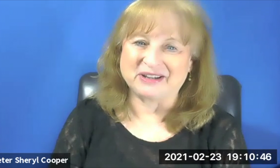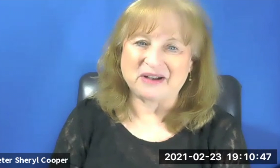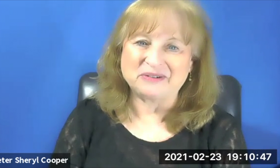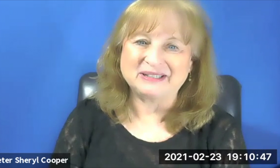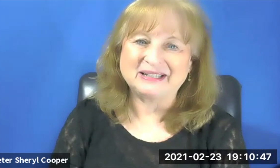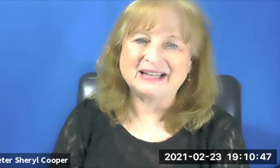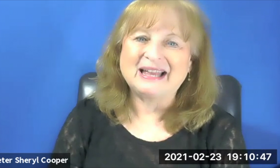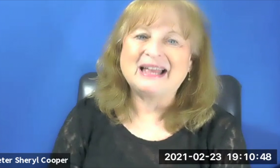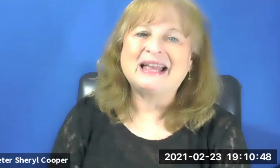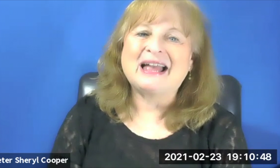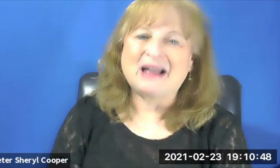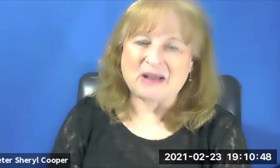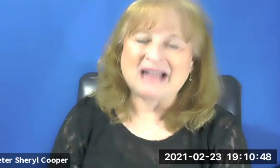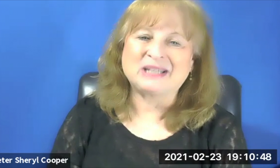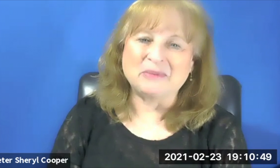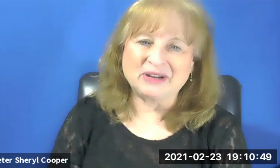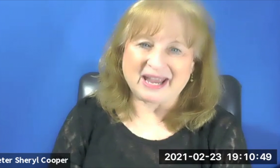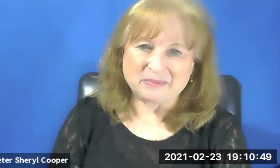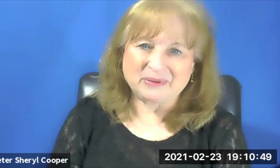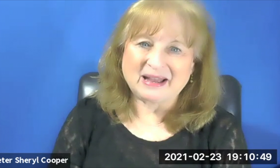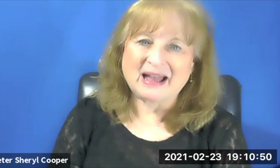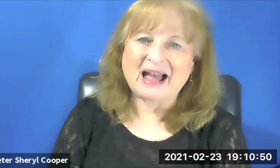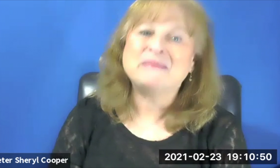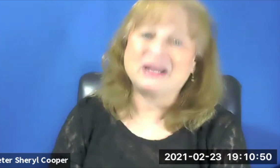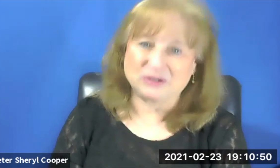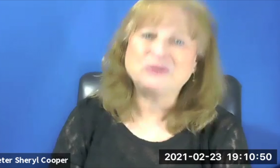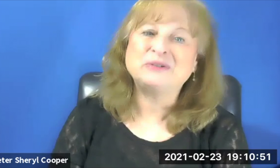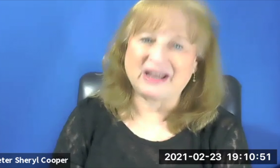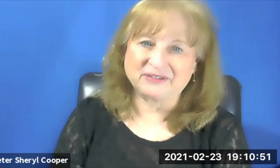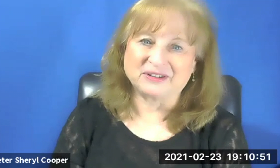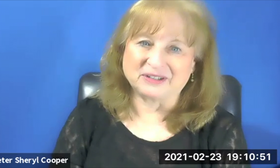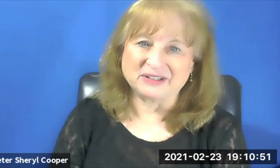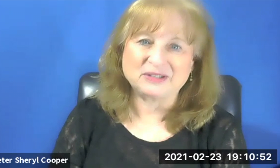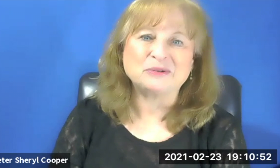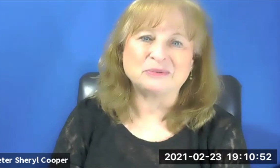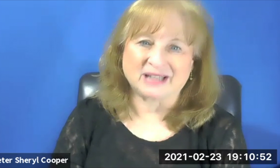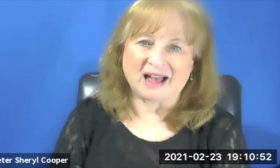at summer camp. I met two deaf girls who signed